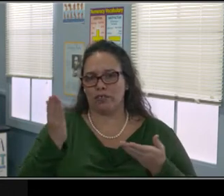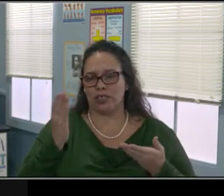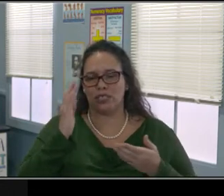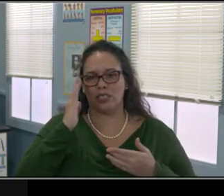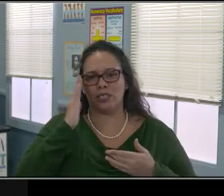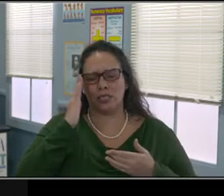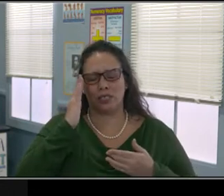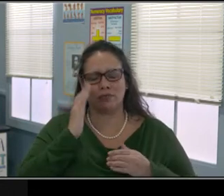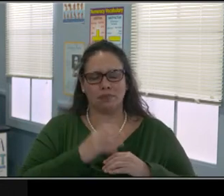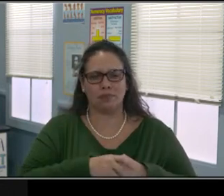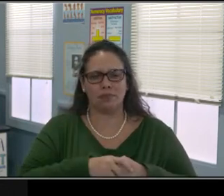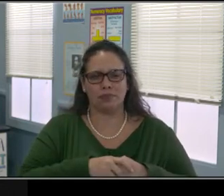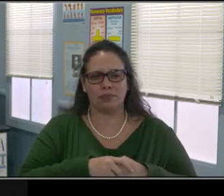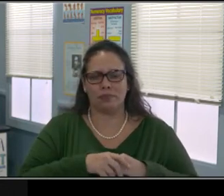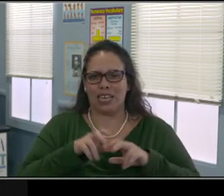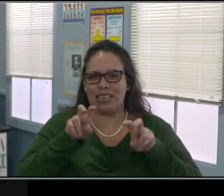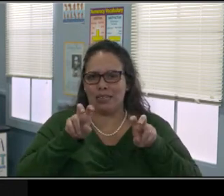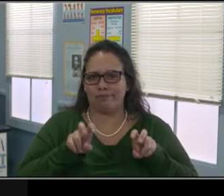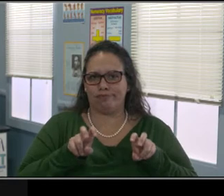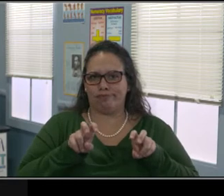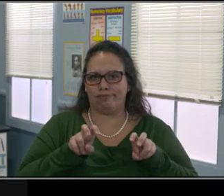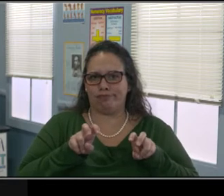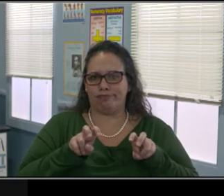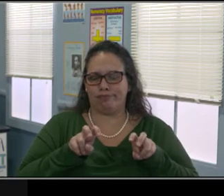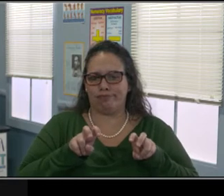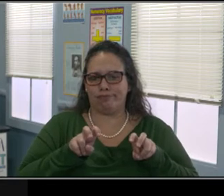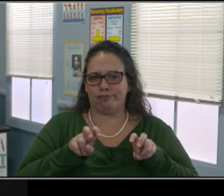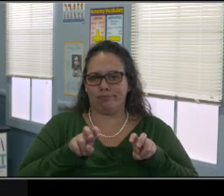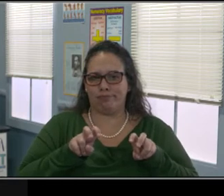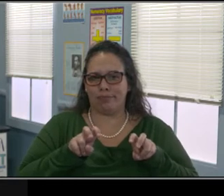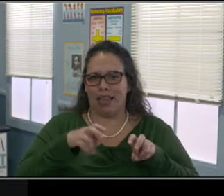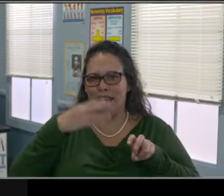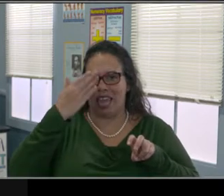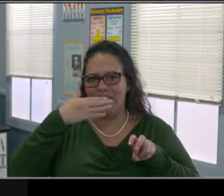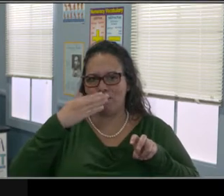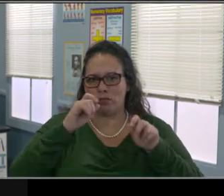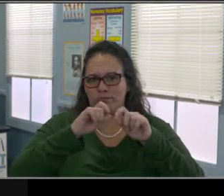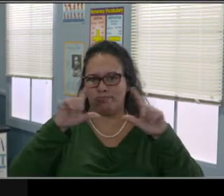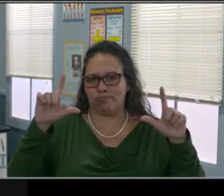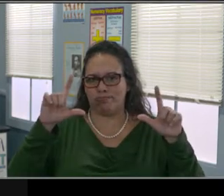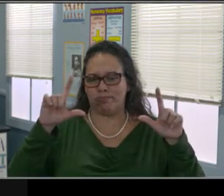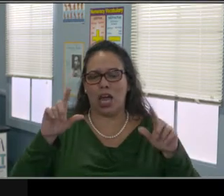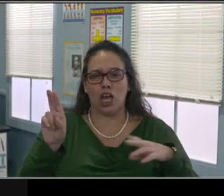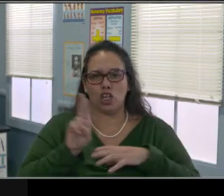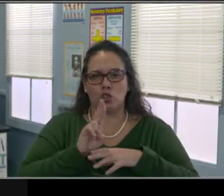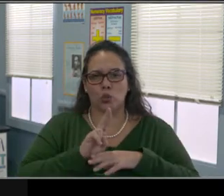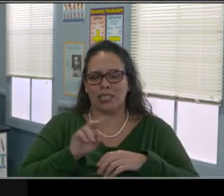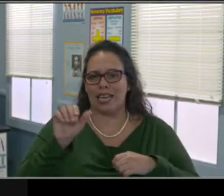all of that or telephone, there needs to be a daily interaction. And for those